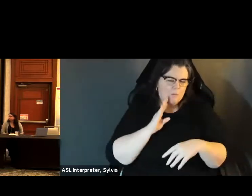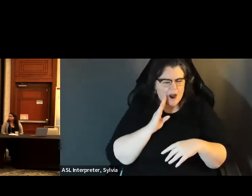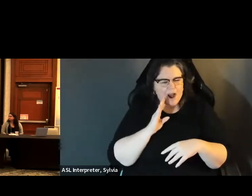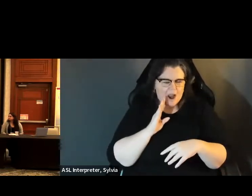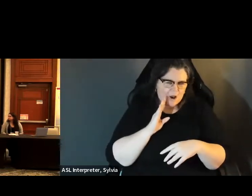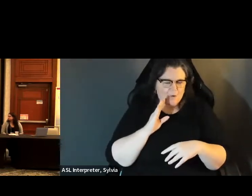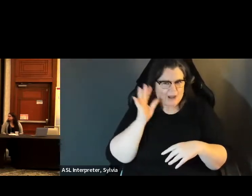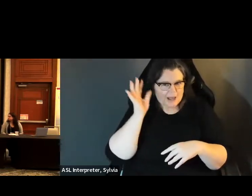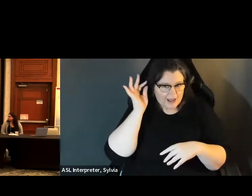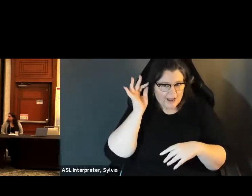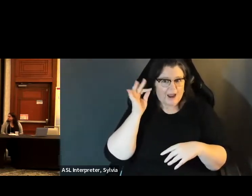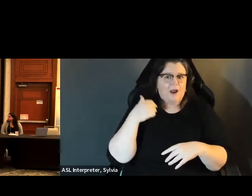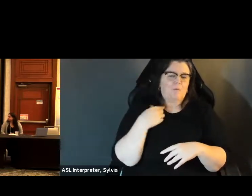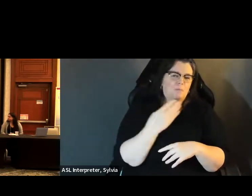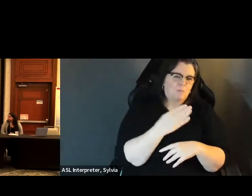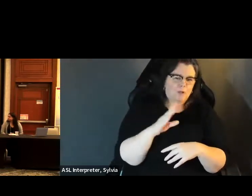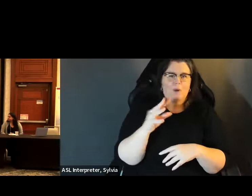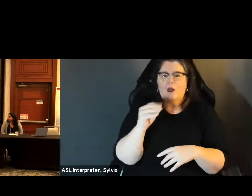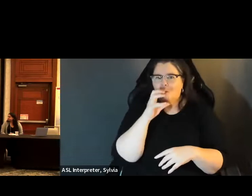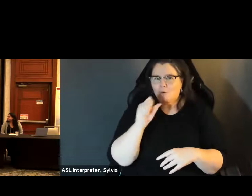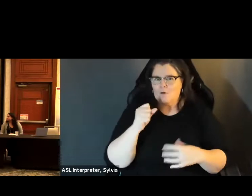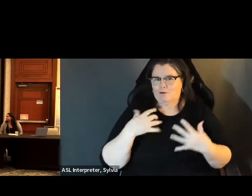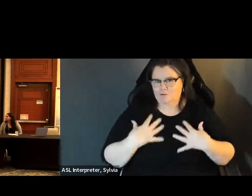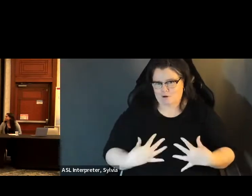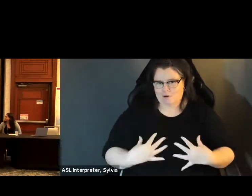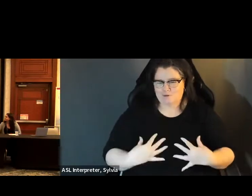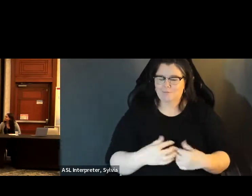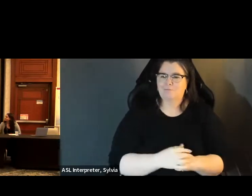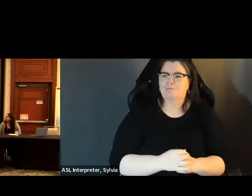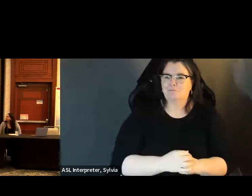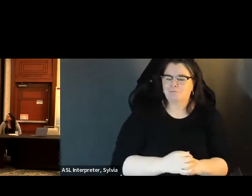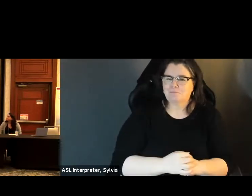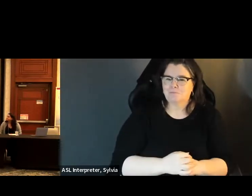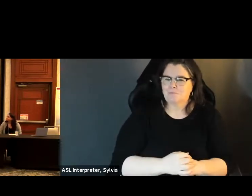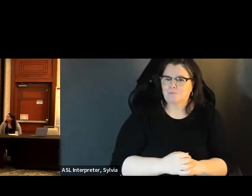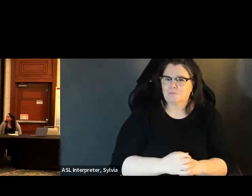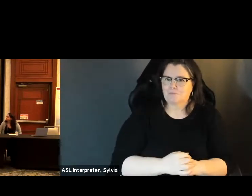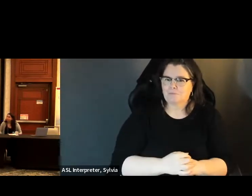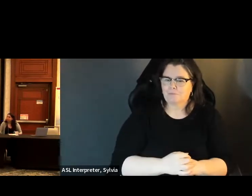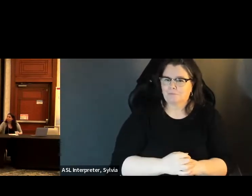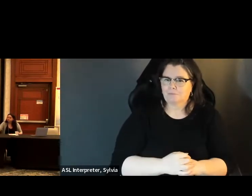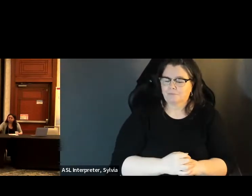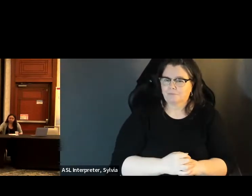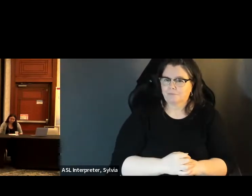'm sitting in a wheelchair. I have short brownish hair. And I'm wearing a blue and orange shirt.